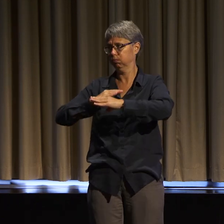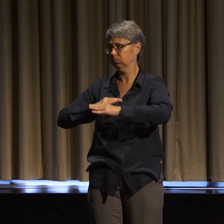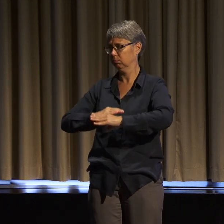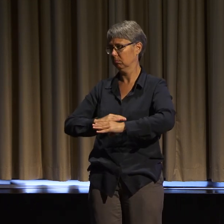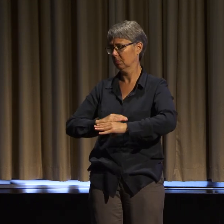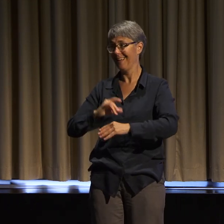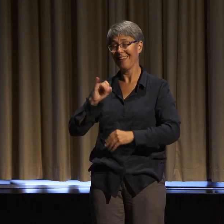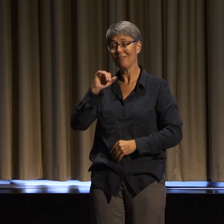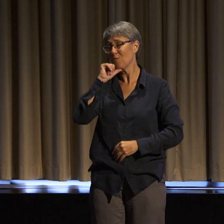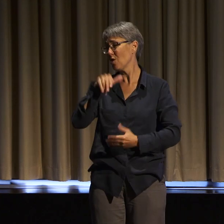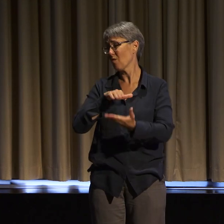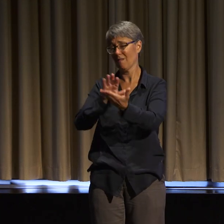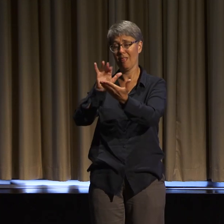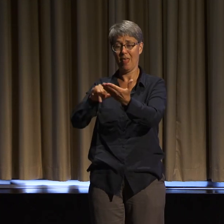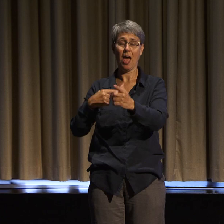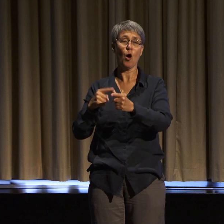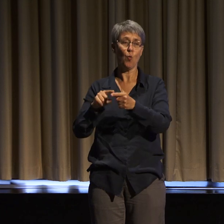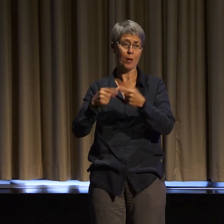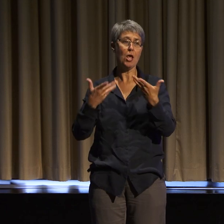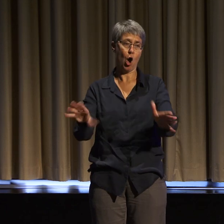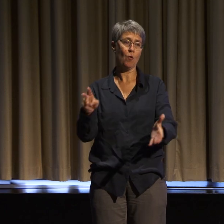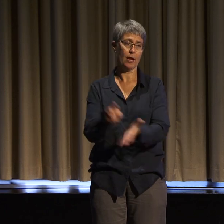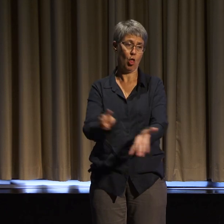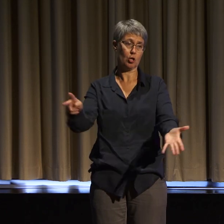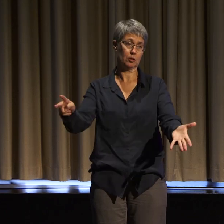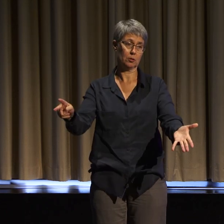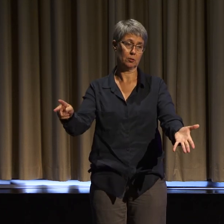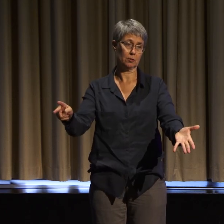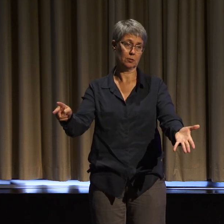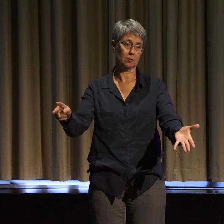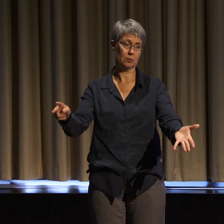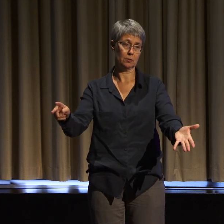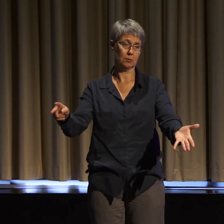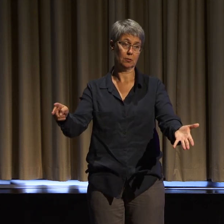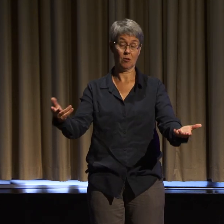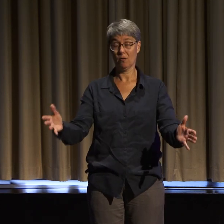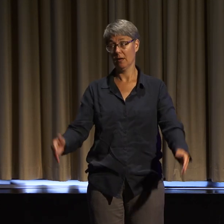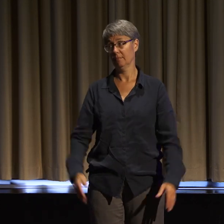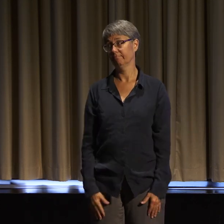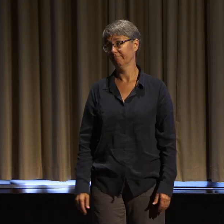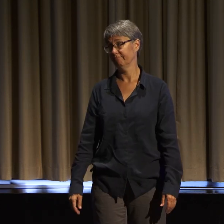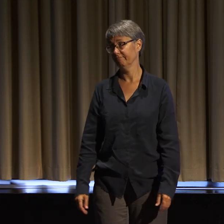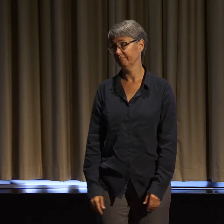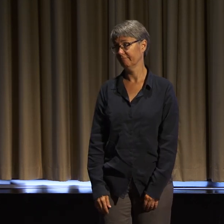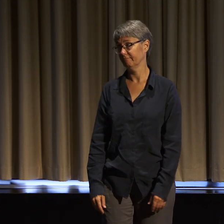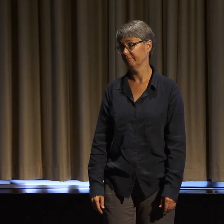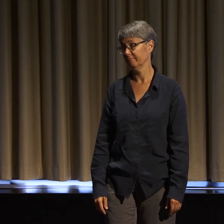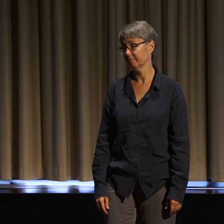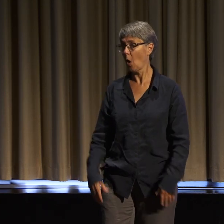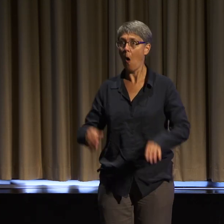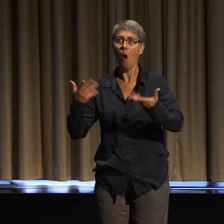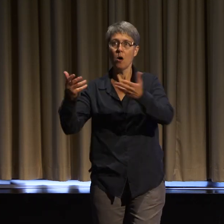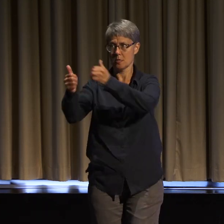won any political battle. What good is it if we can wage amazing campaigns if we all